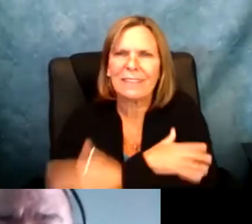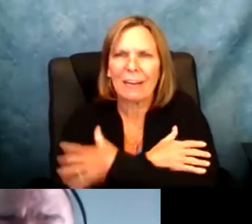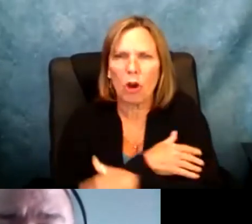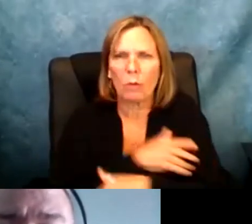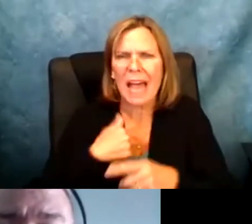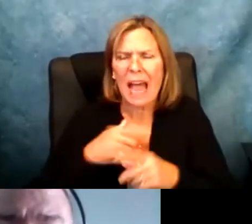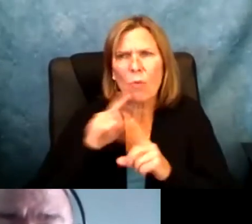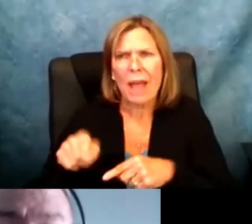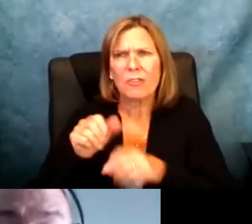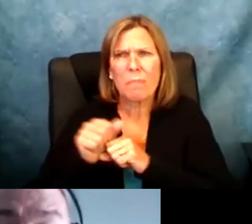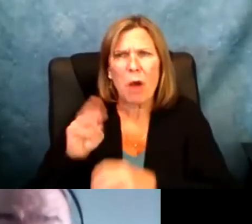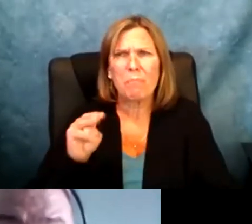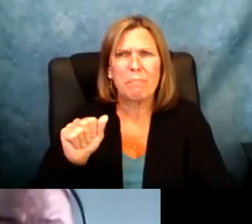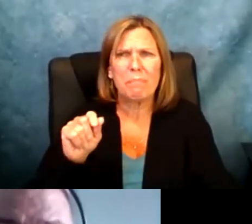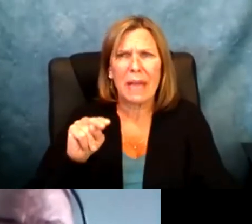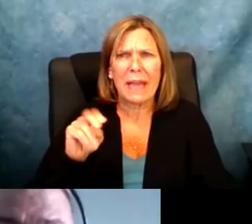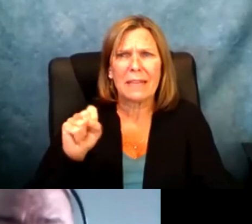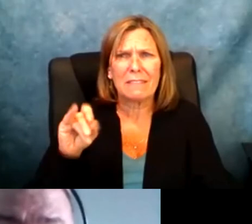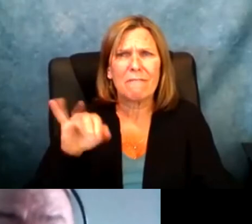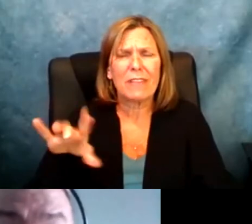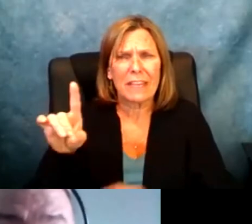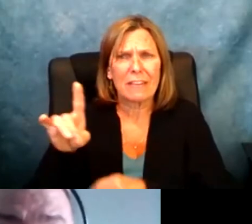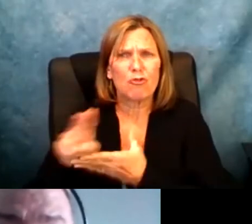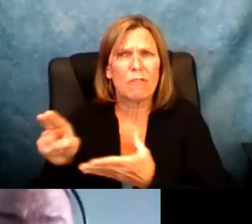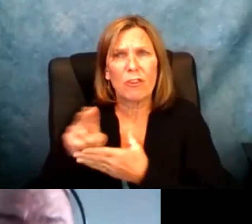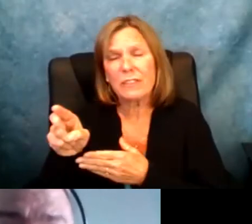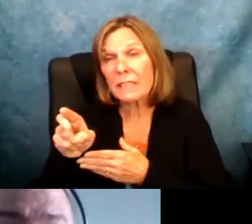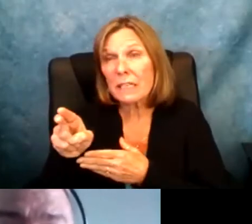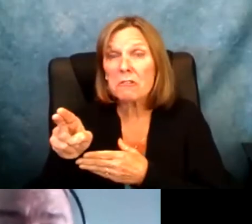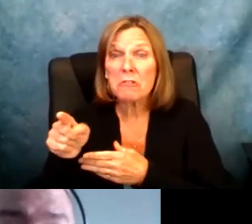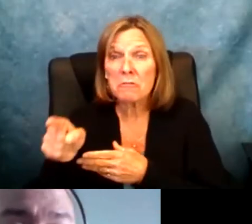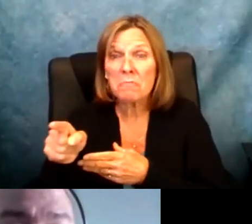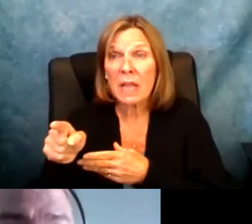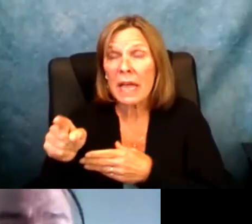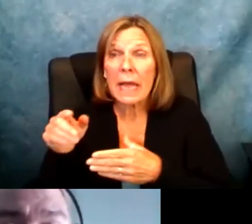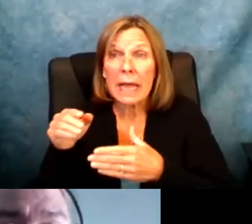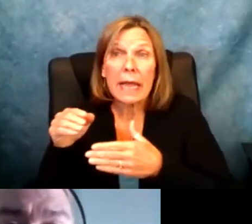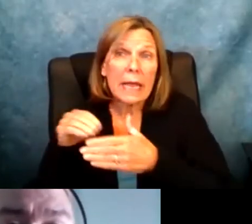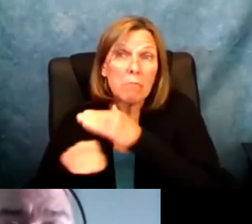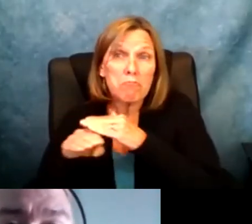and I had prosthetic arms. I went to mansfield university which was almost